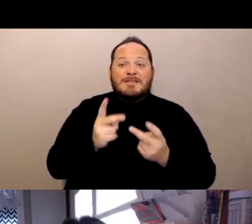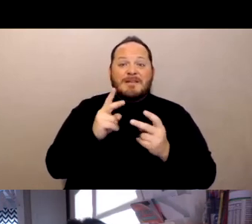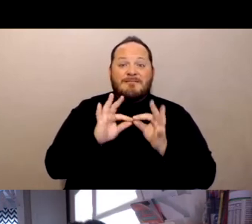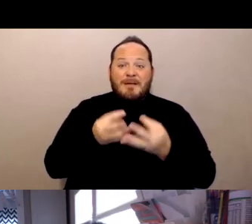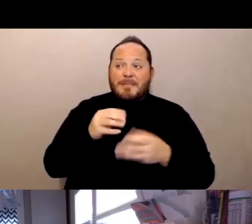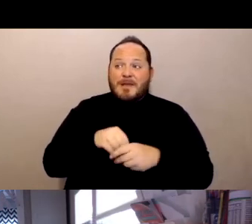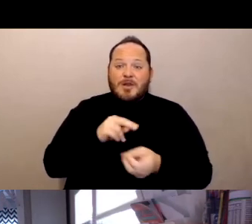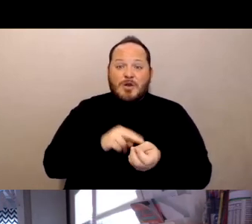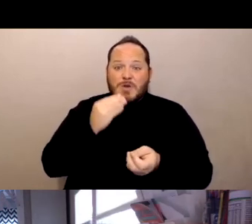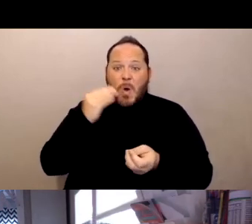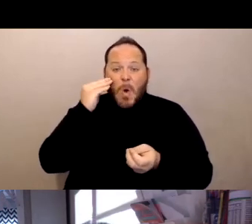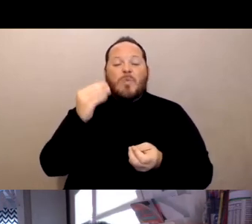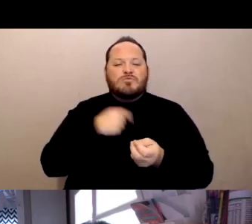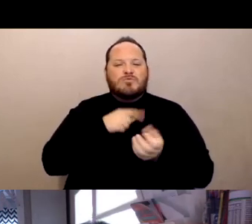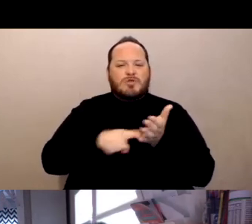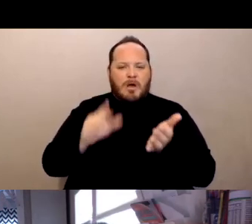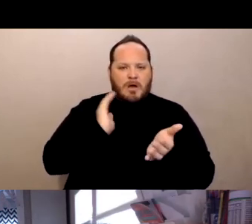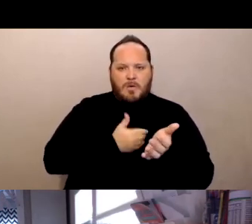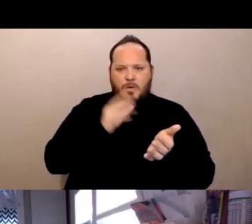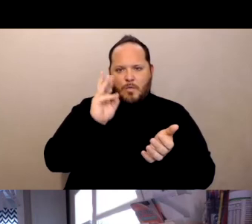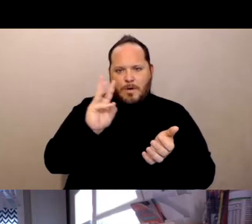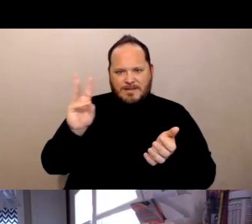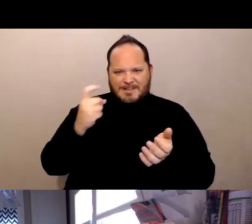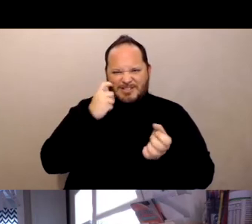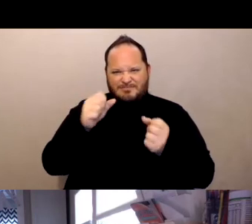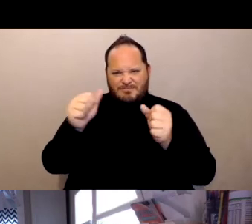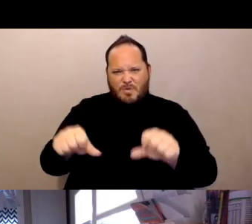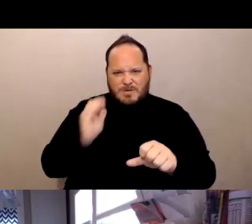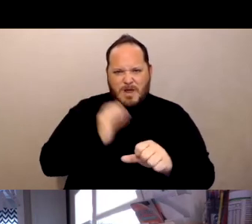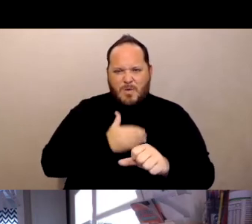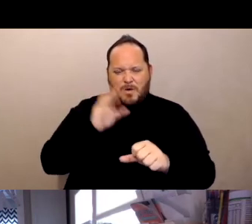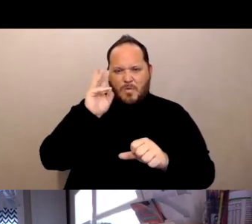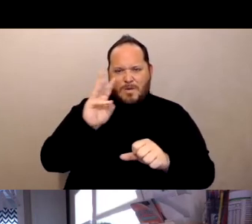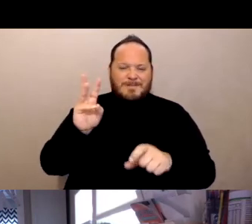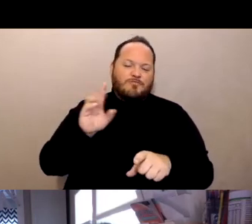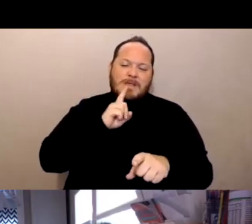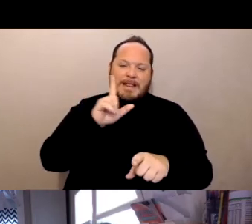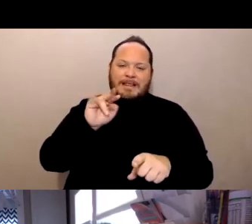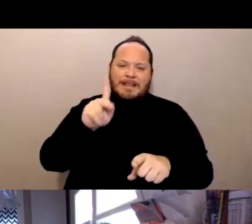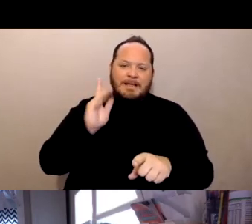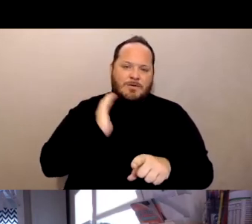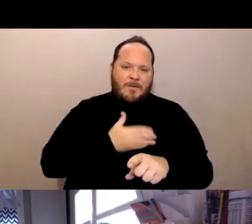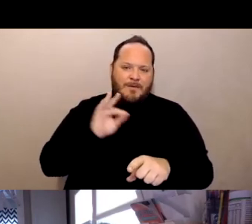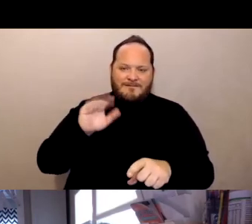I put our website up here, the link to our fact sheet on visitation. We have a whole,